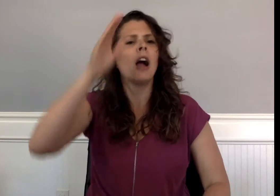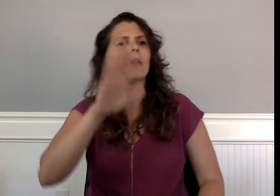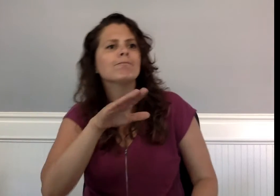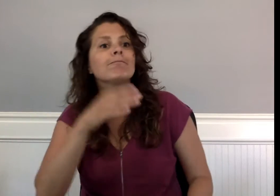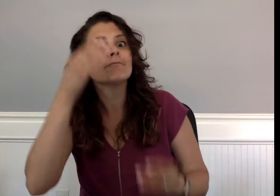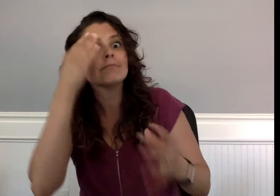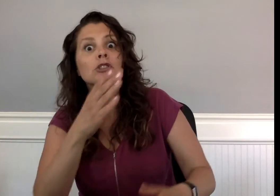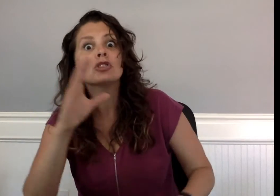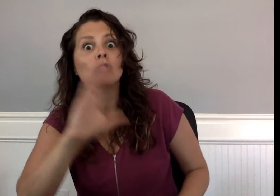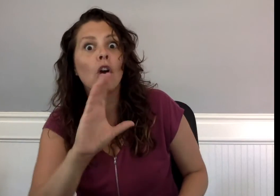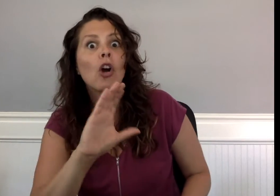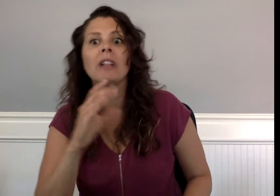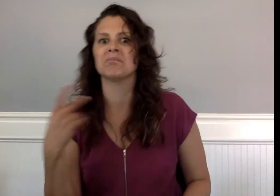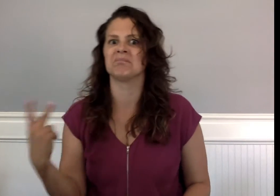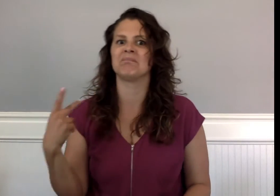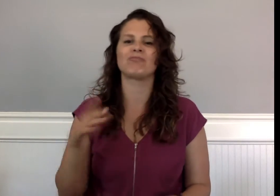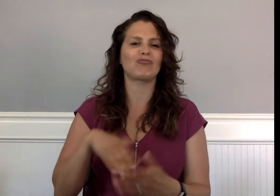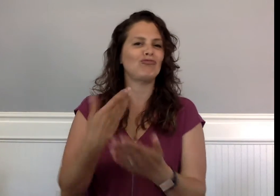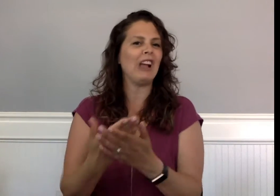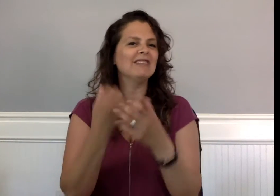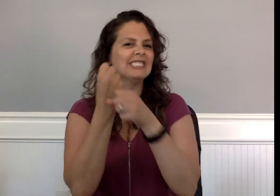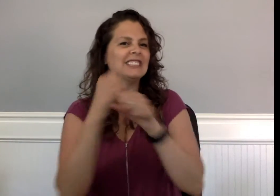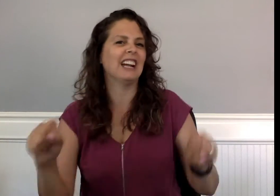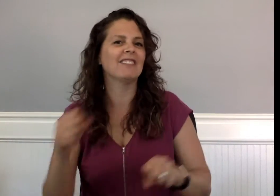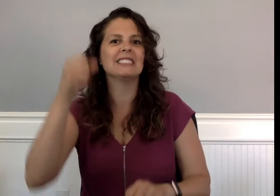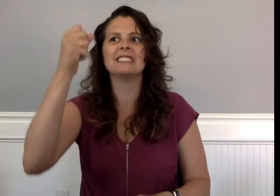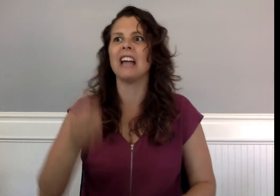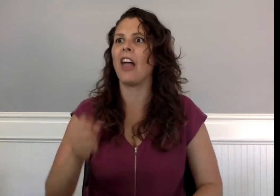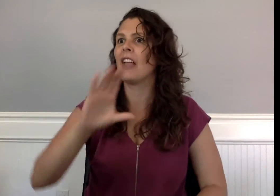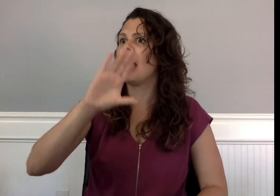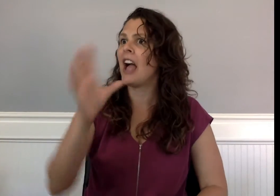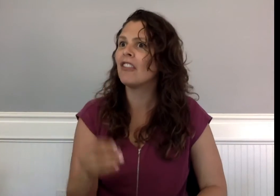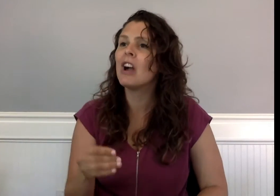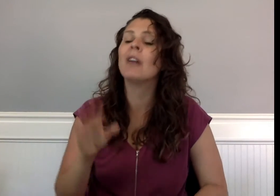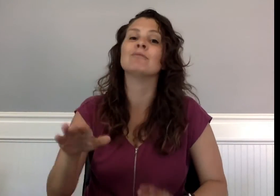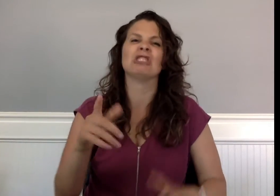“Charlie? We made it to South Africa!” Charlie’s father said.